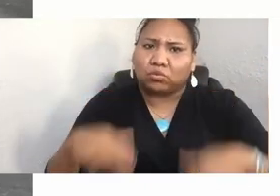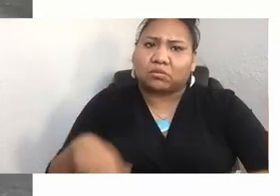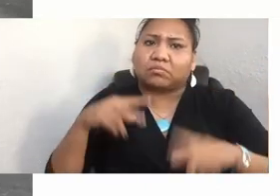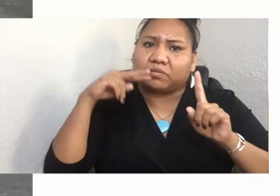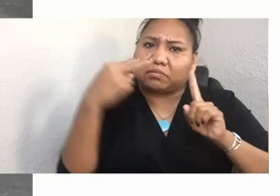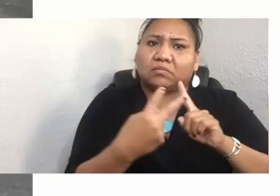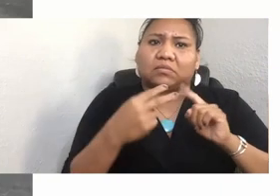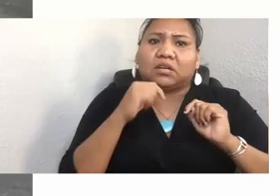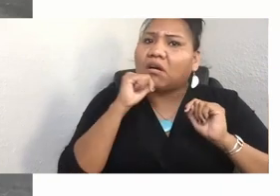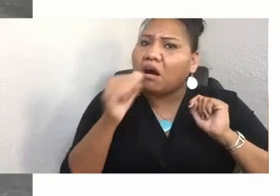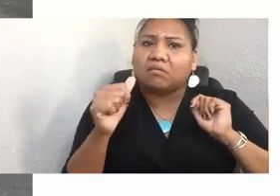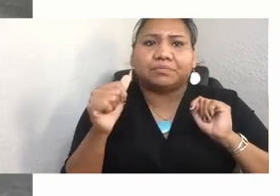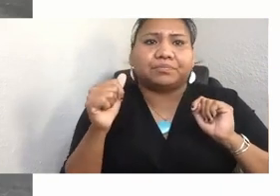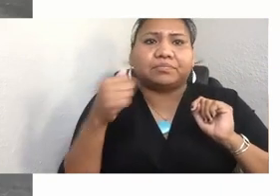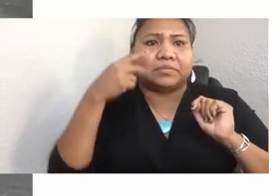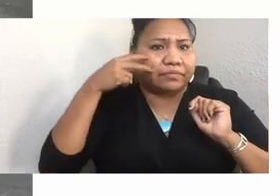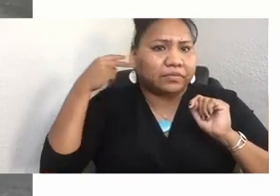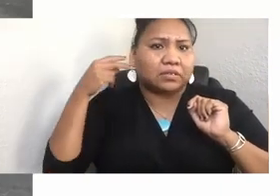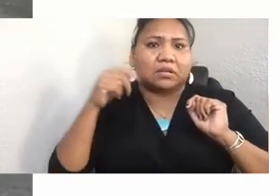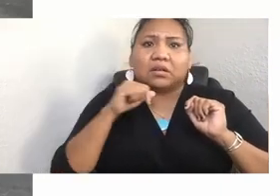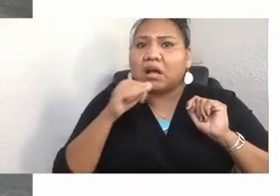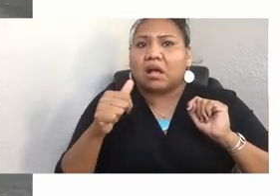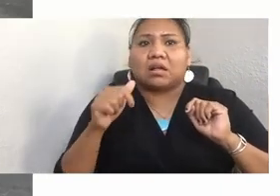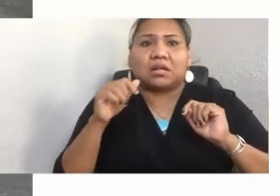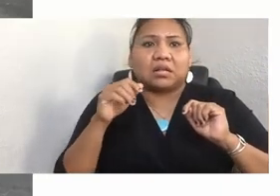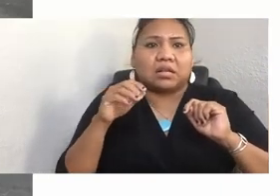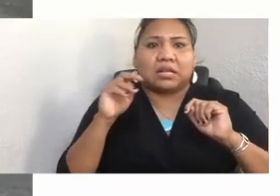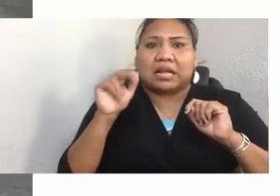We're older than both concepts.